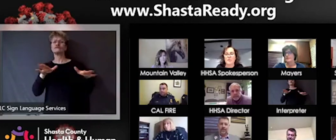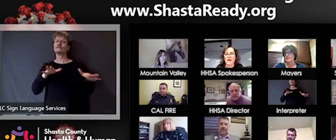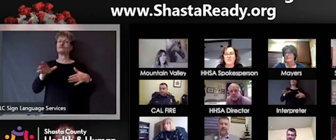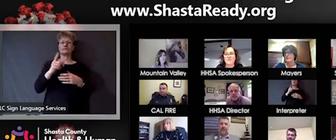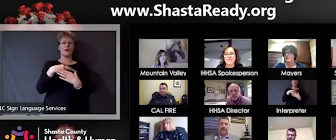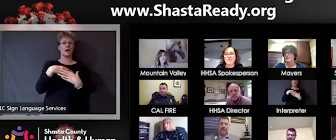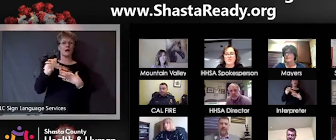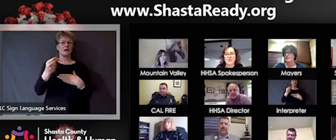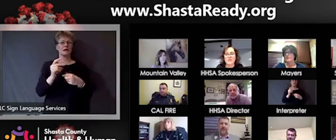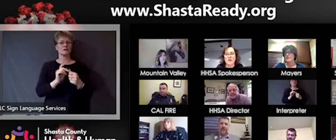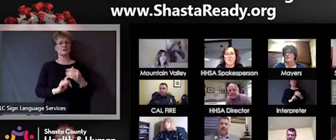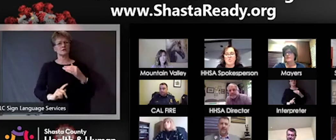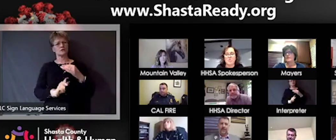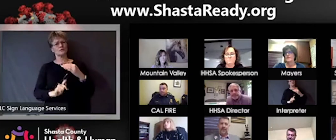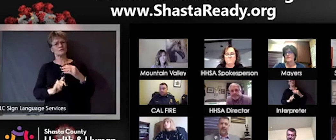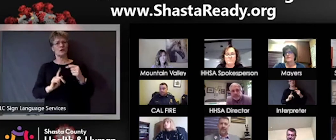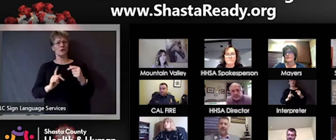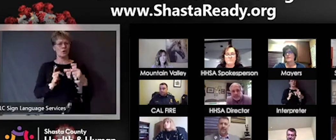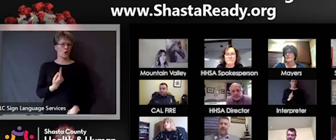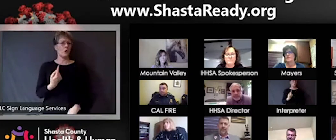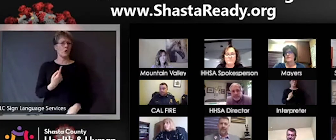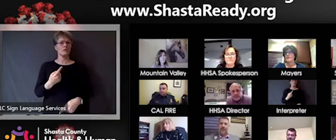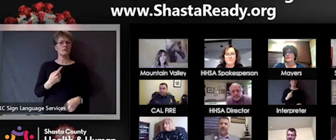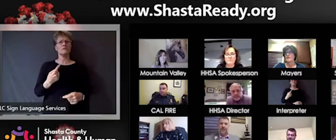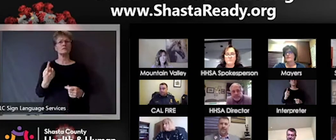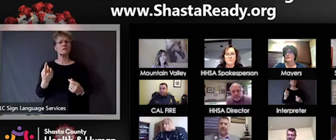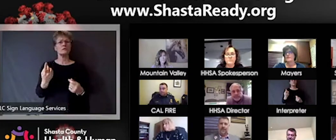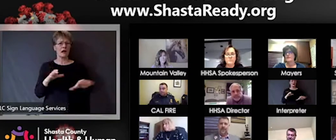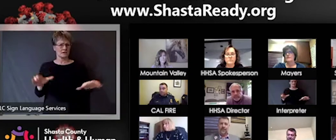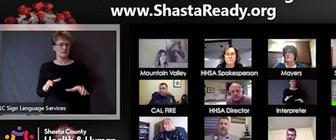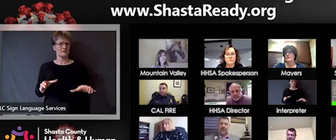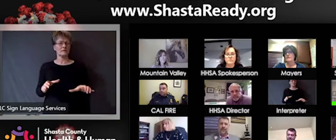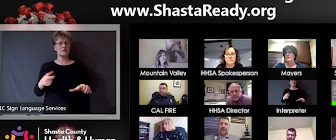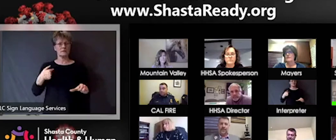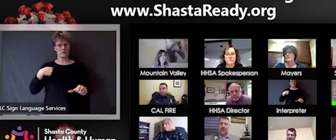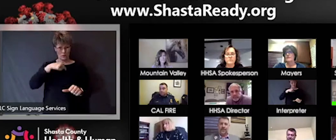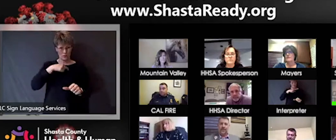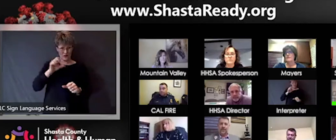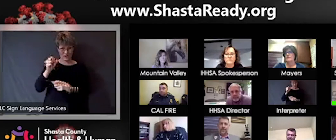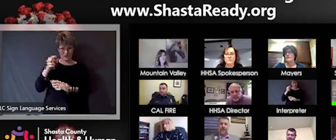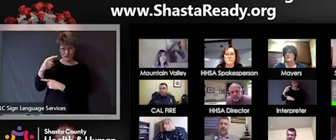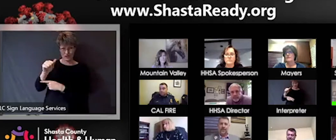County going that route? If so, or if not, why? It's a good question. I was actually